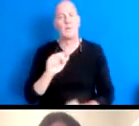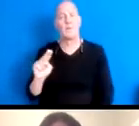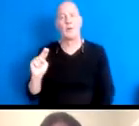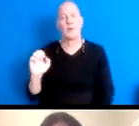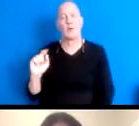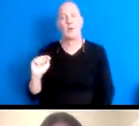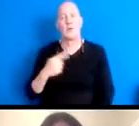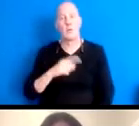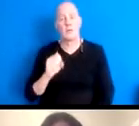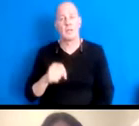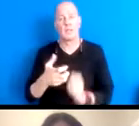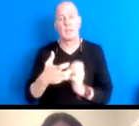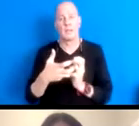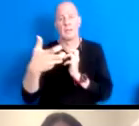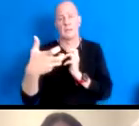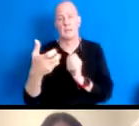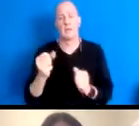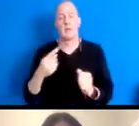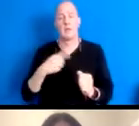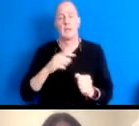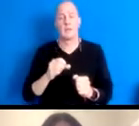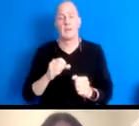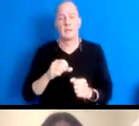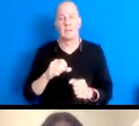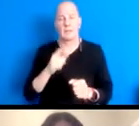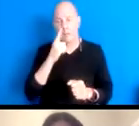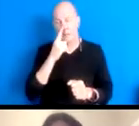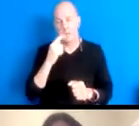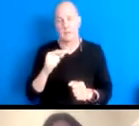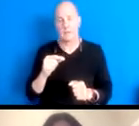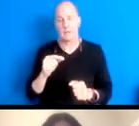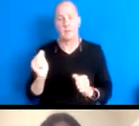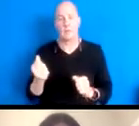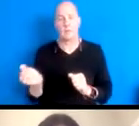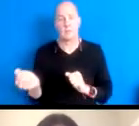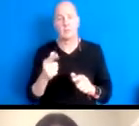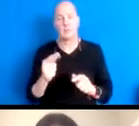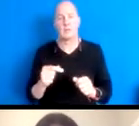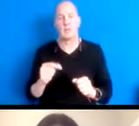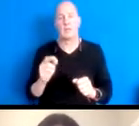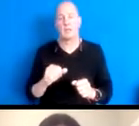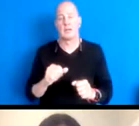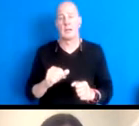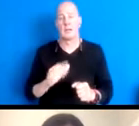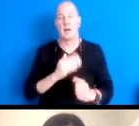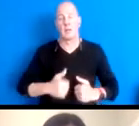16:23:09 So we can be understood as scarce. 16:23:13 When we're actually infinite. Next slide please.